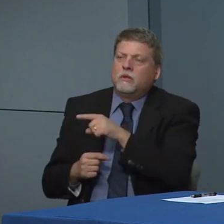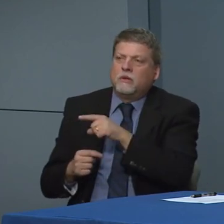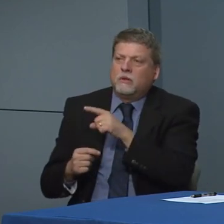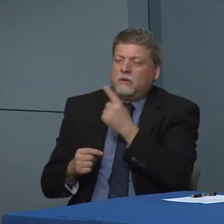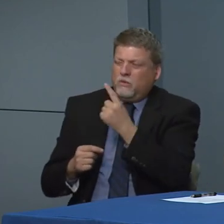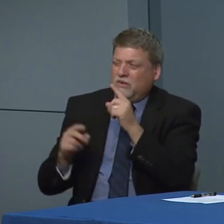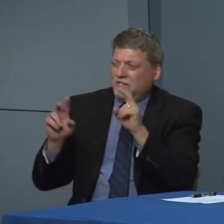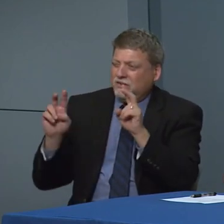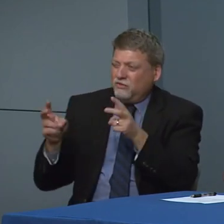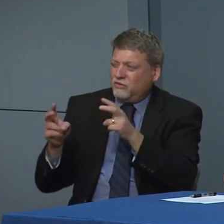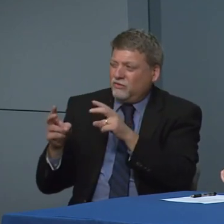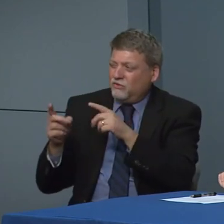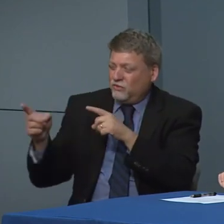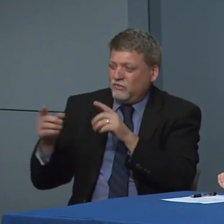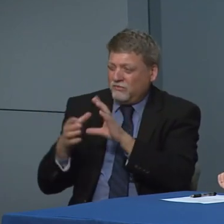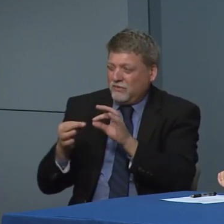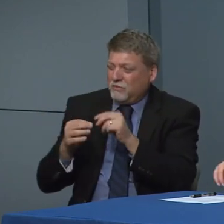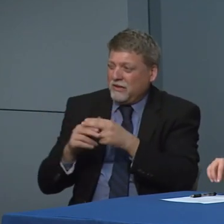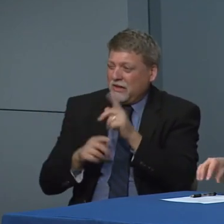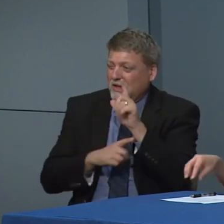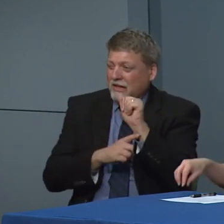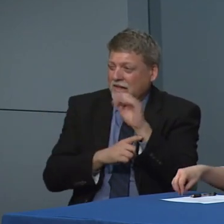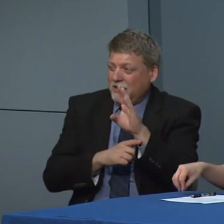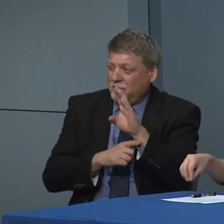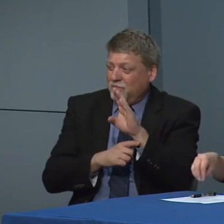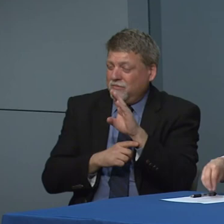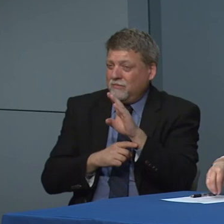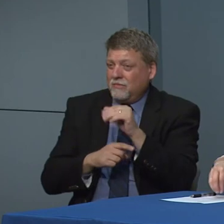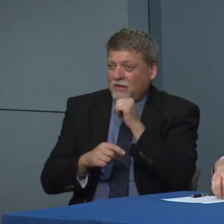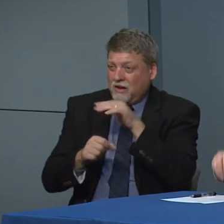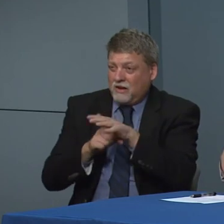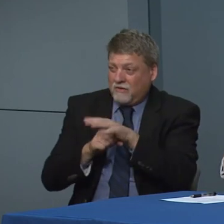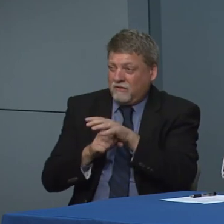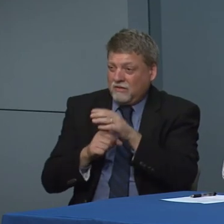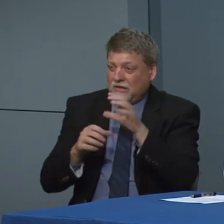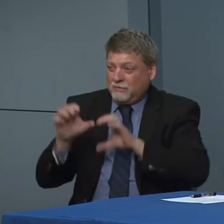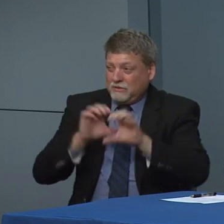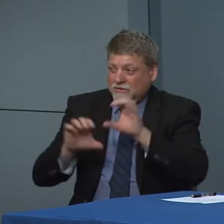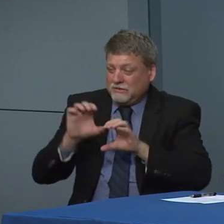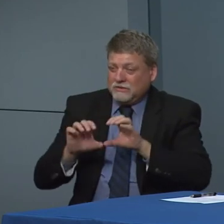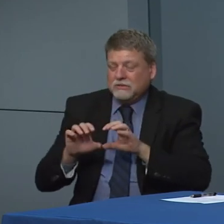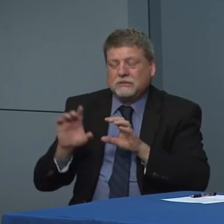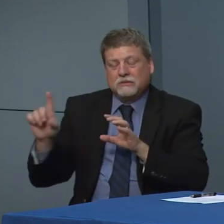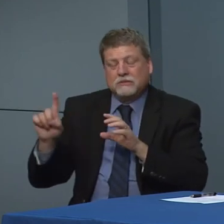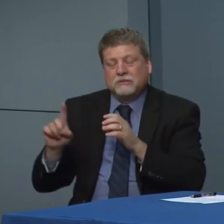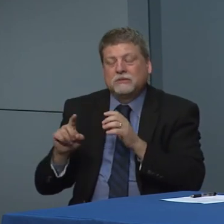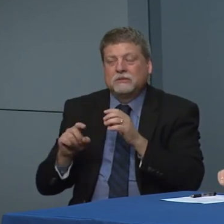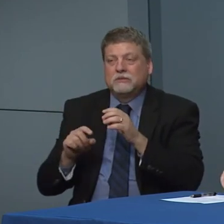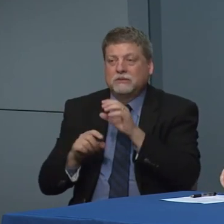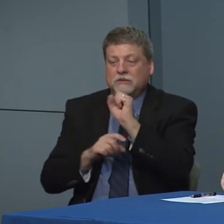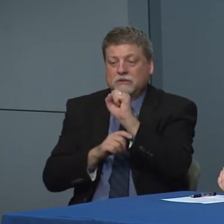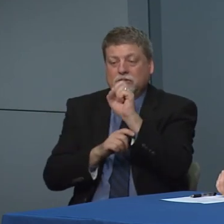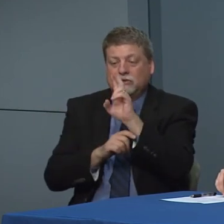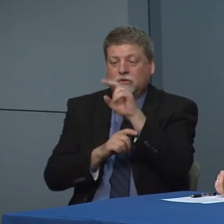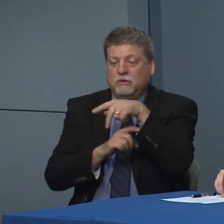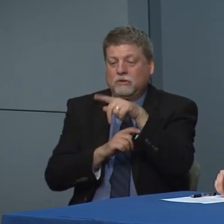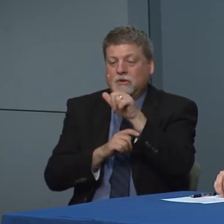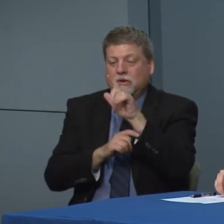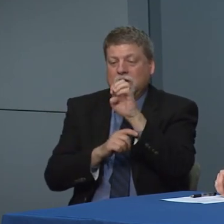The issue around limited supplies for the last AB. I want to distinguish that between swabs for a nose or